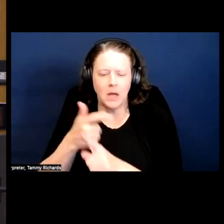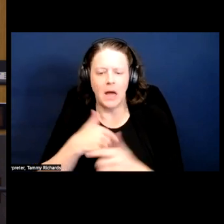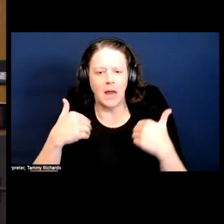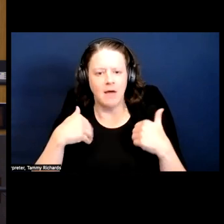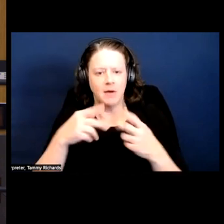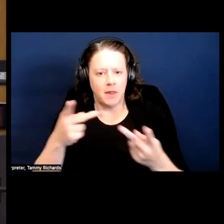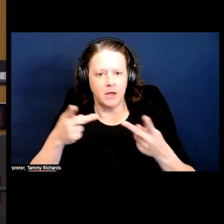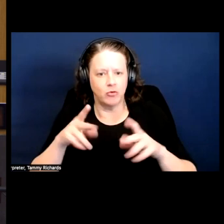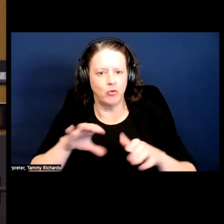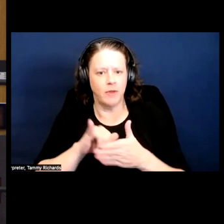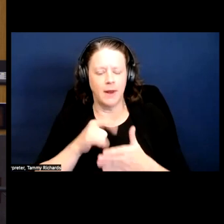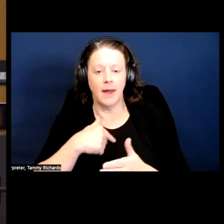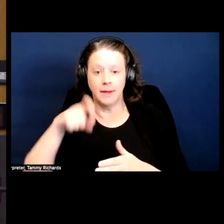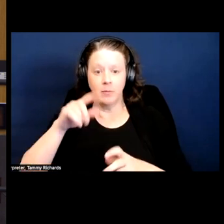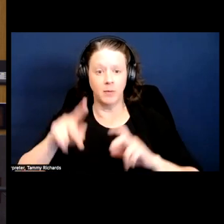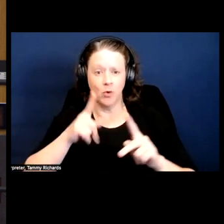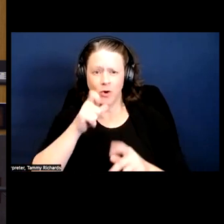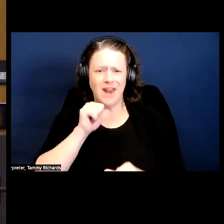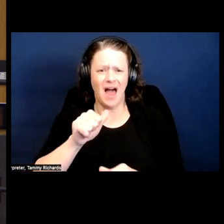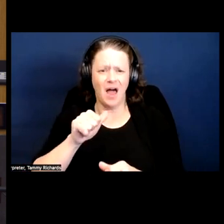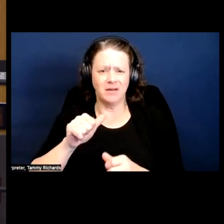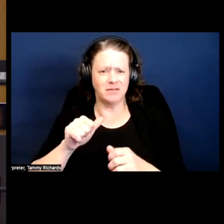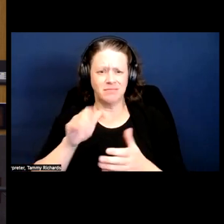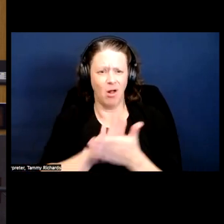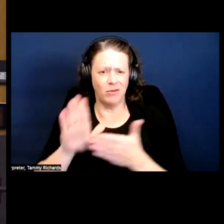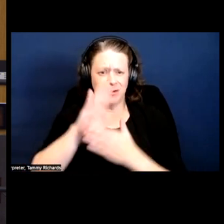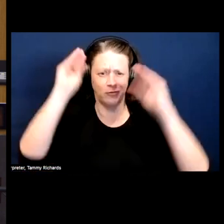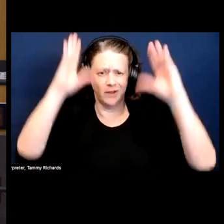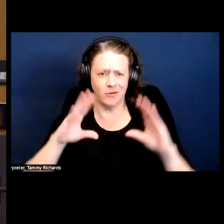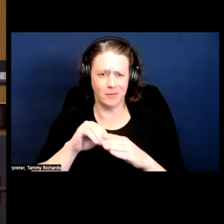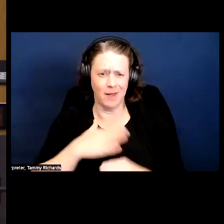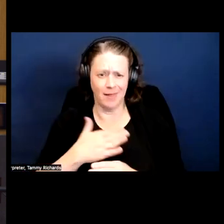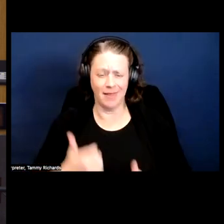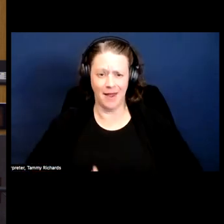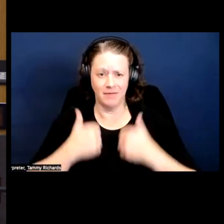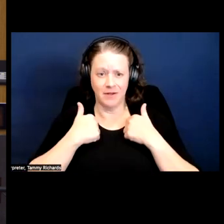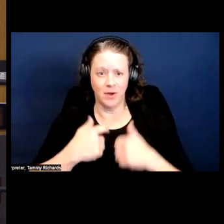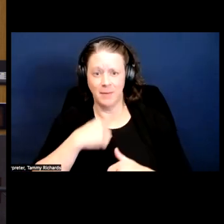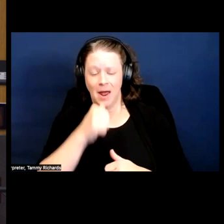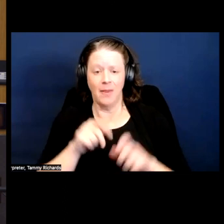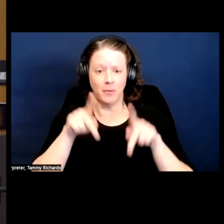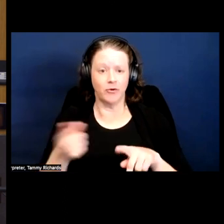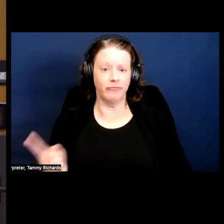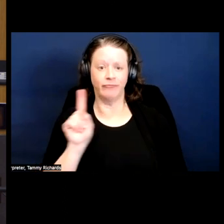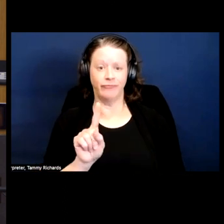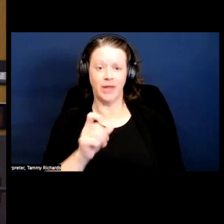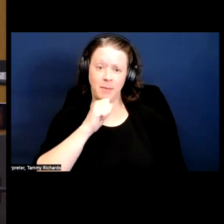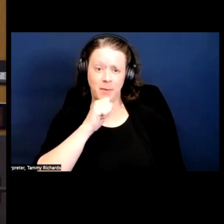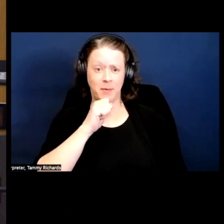So, for me it's like I need people that are not academics in my life where I can just, like, not be the person in front of the room with the microphone, I can just be the person,